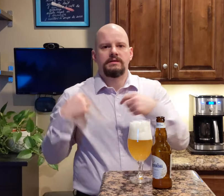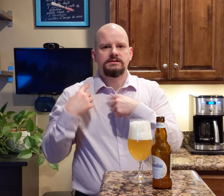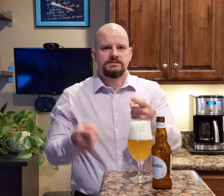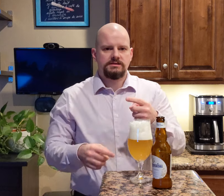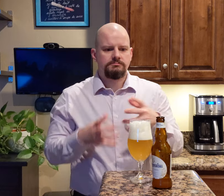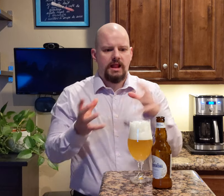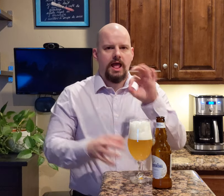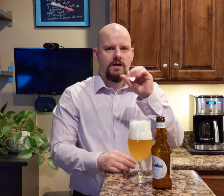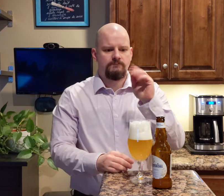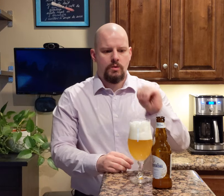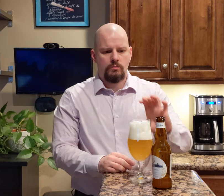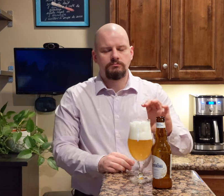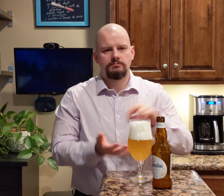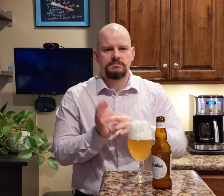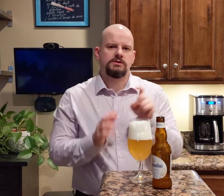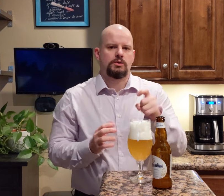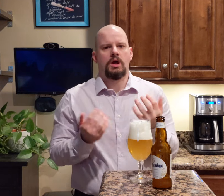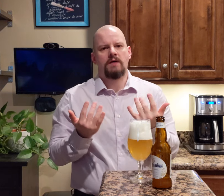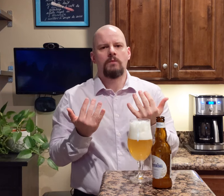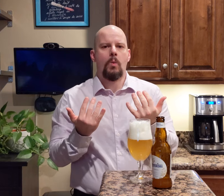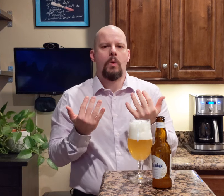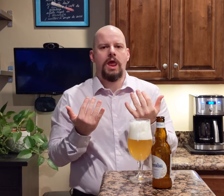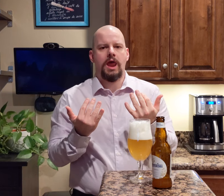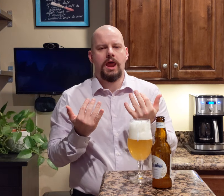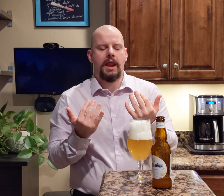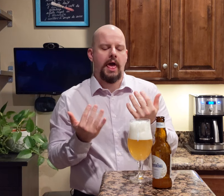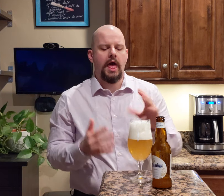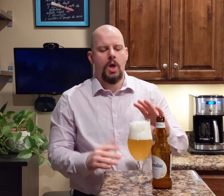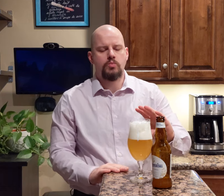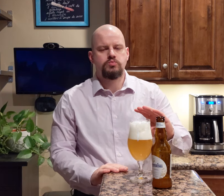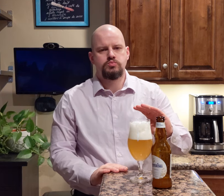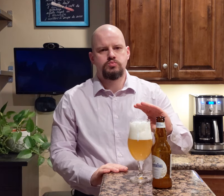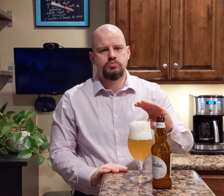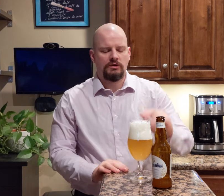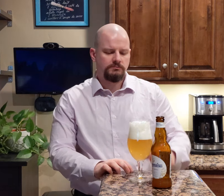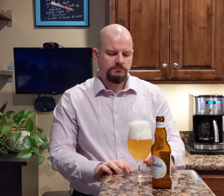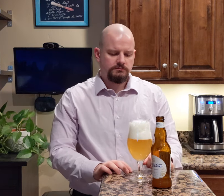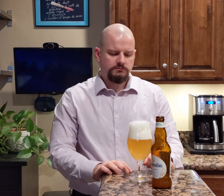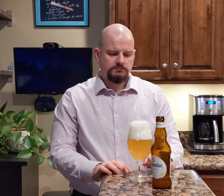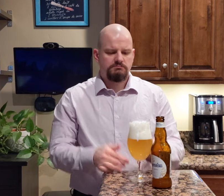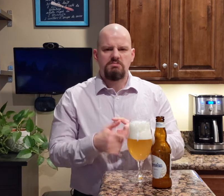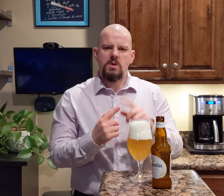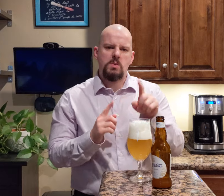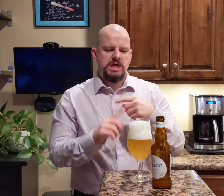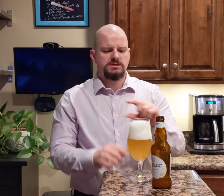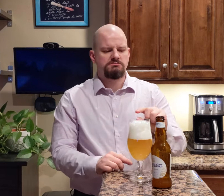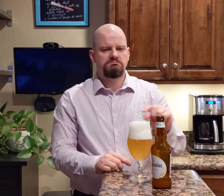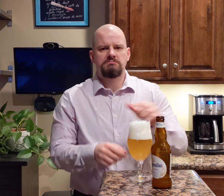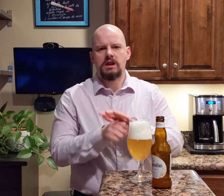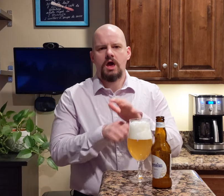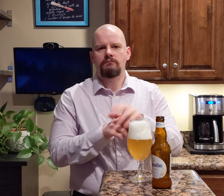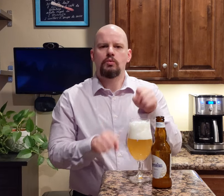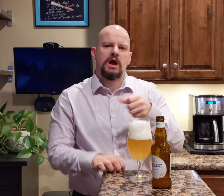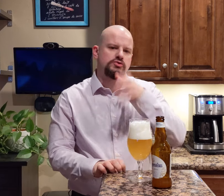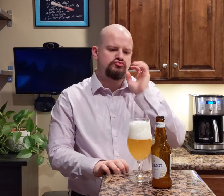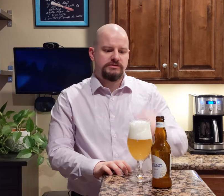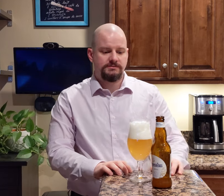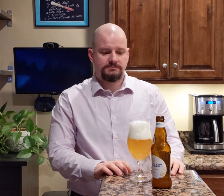Since there's a lot of foam, you'll have to wait it out. When it goes down enough, you can drink it.